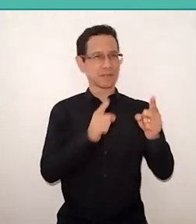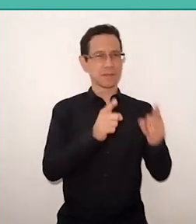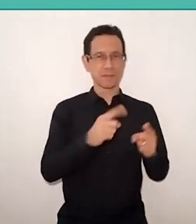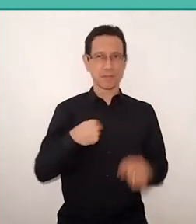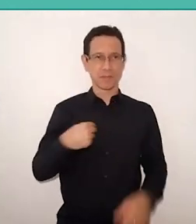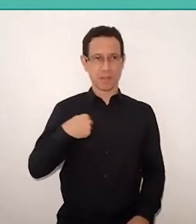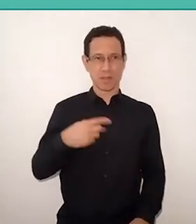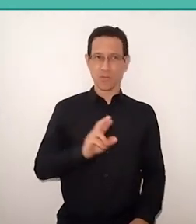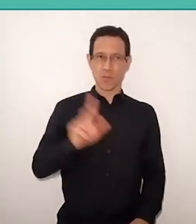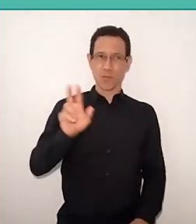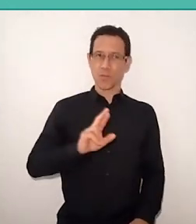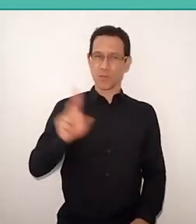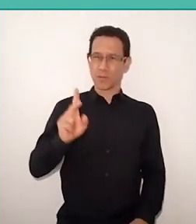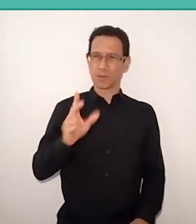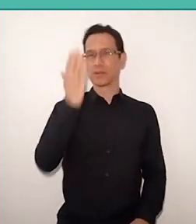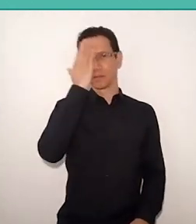it recognizes as “itself”.